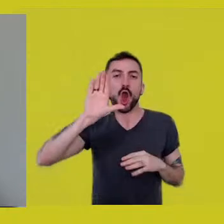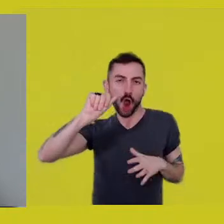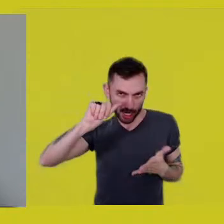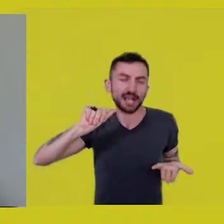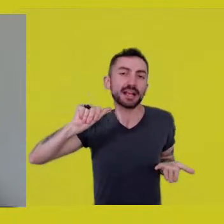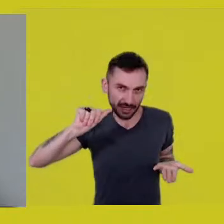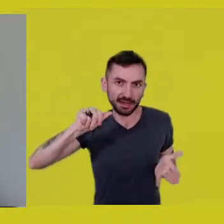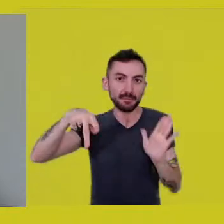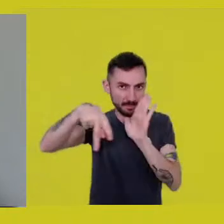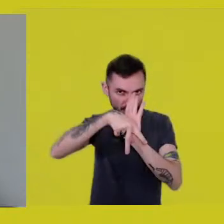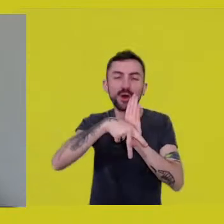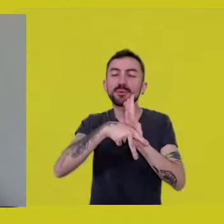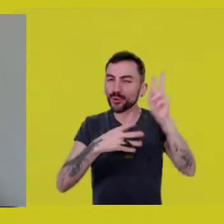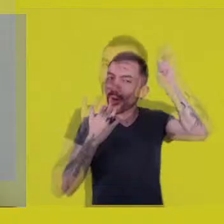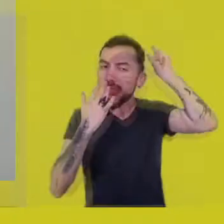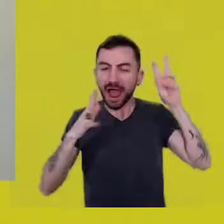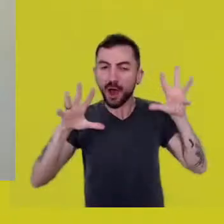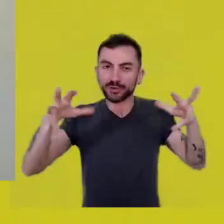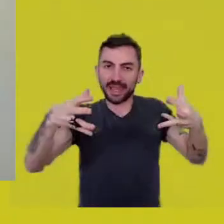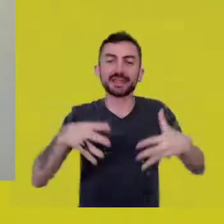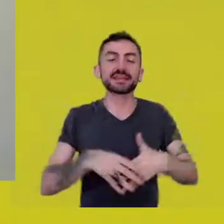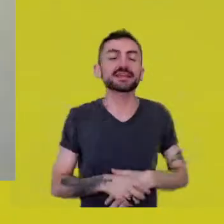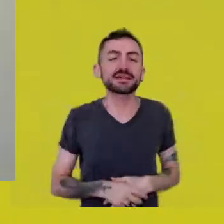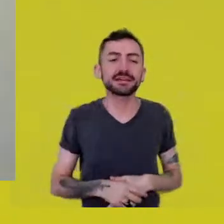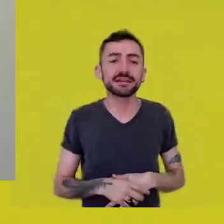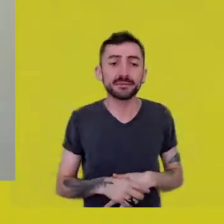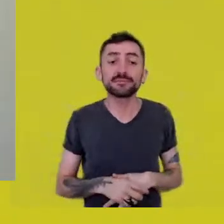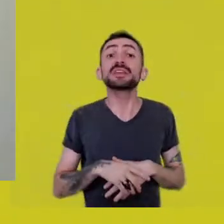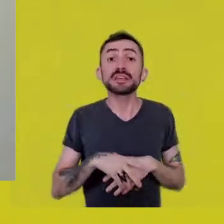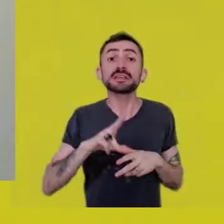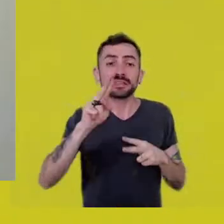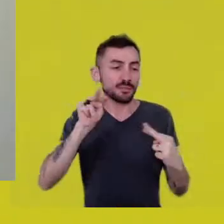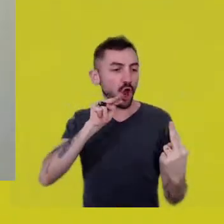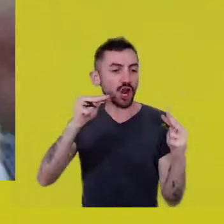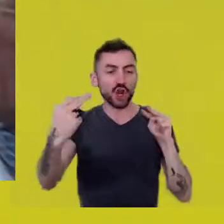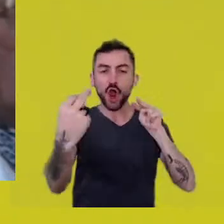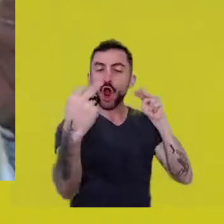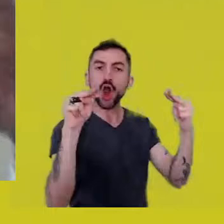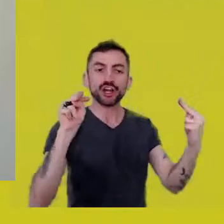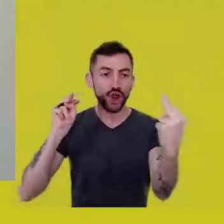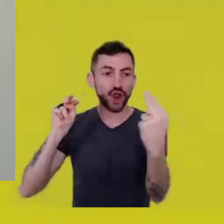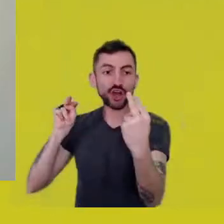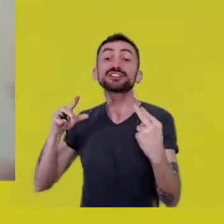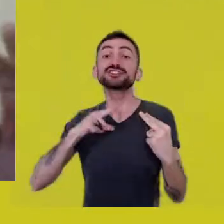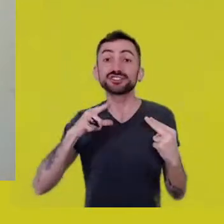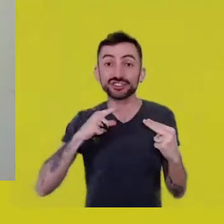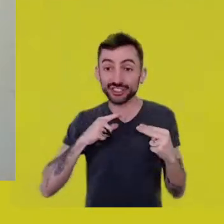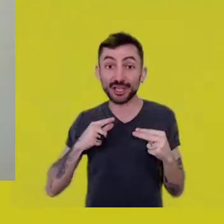and they could be kept there from one year to the next. So it was actually a village set up there,